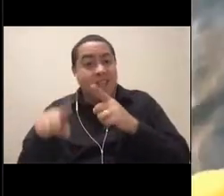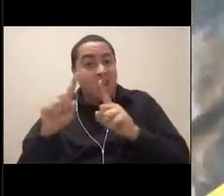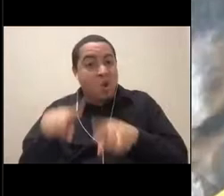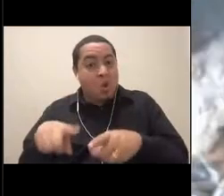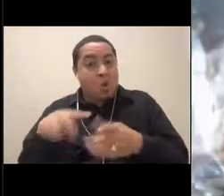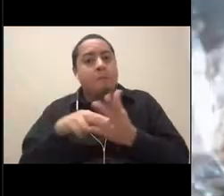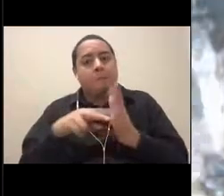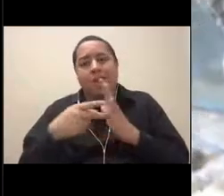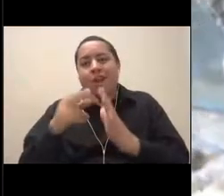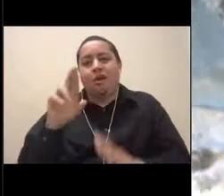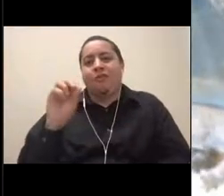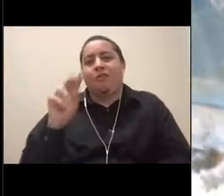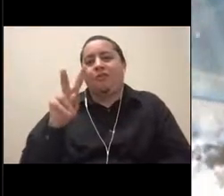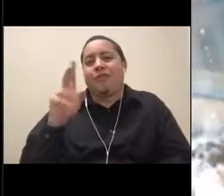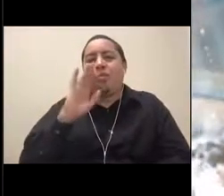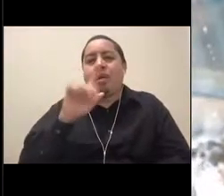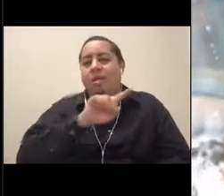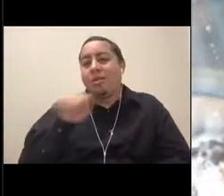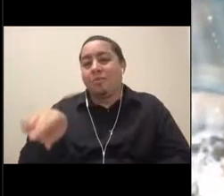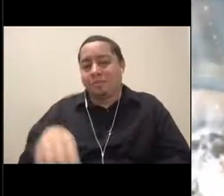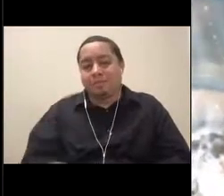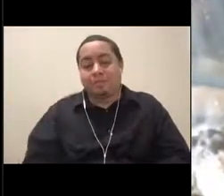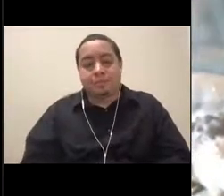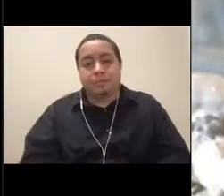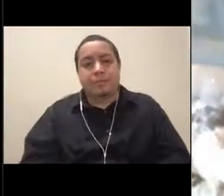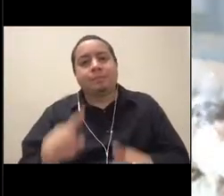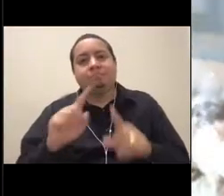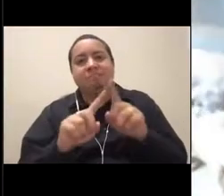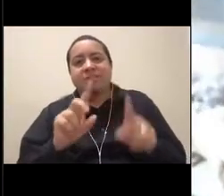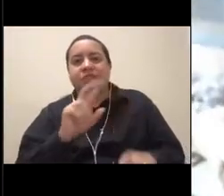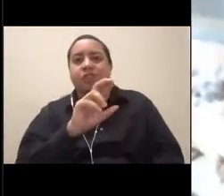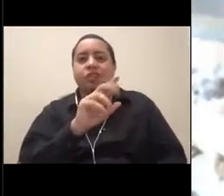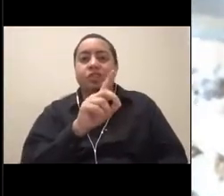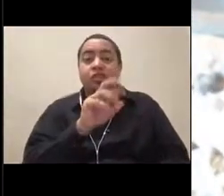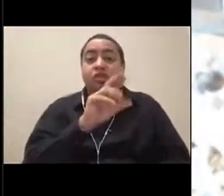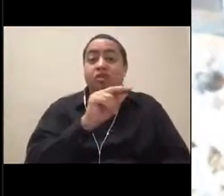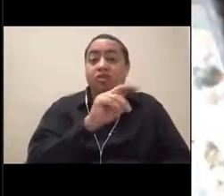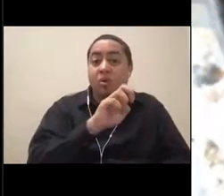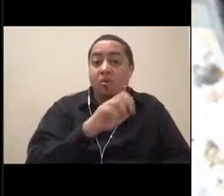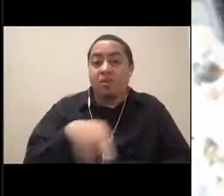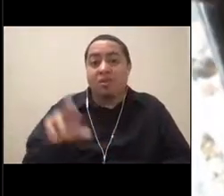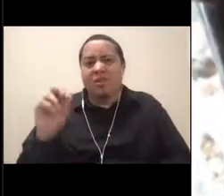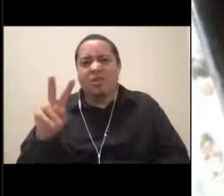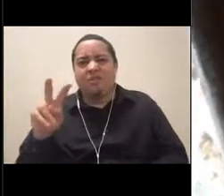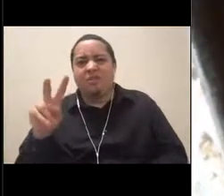And the thing that's different about a drone and an ROV is that ROVs that are in the water